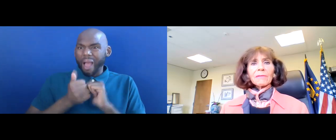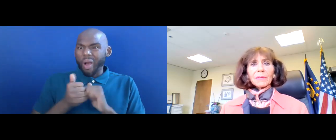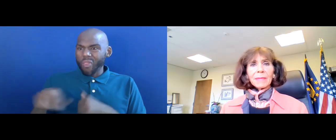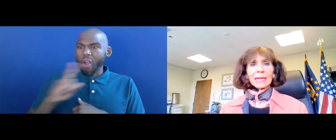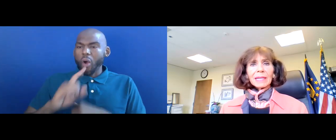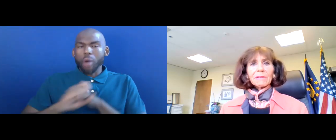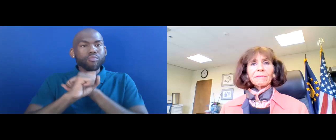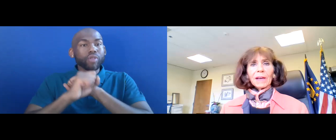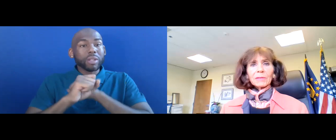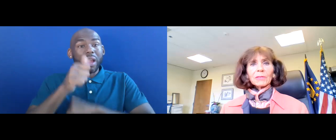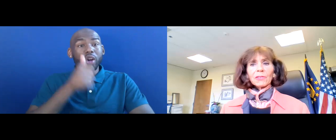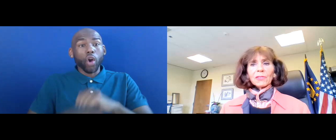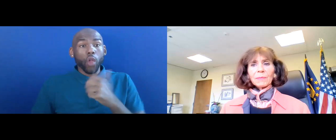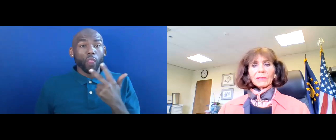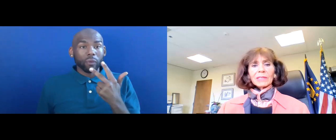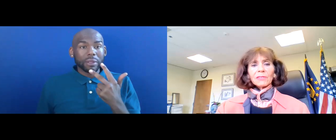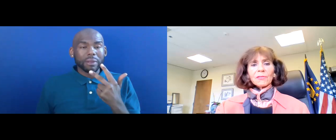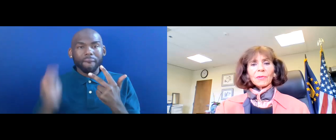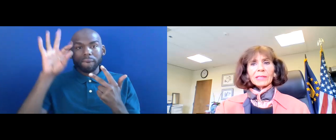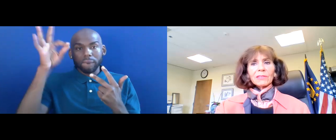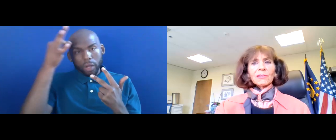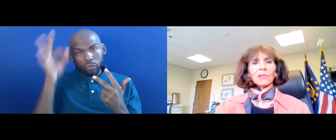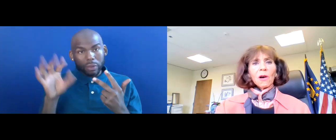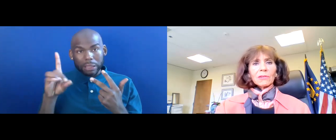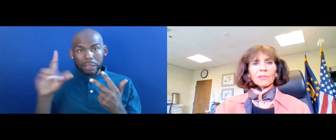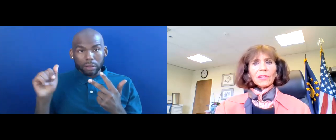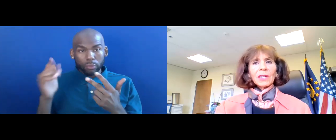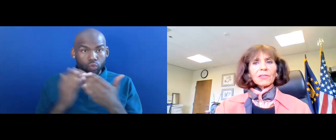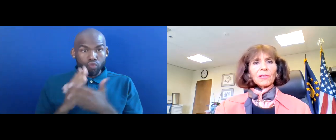OF THE FEDERAL DISABILITIES RIGHTS LAWS.